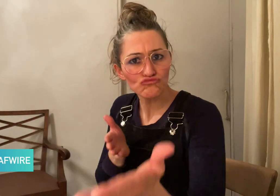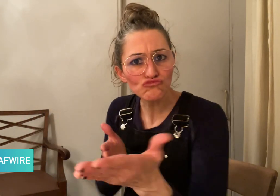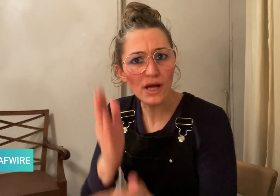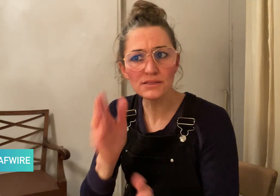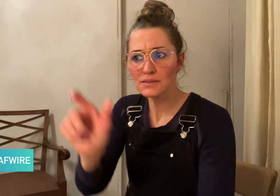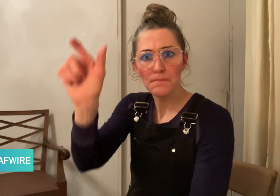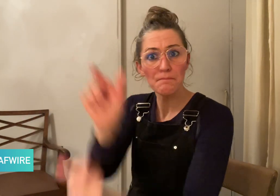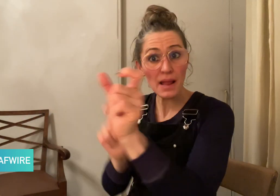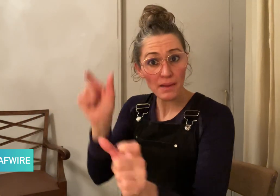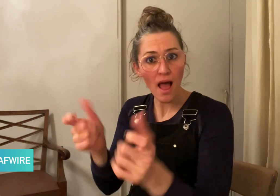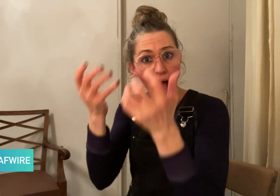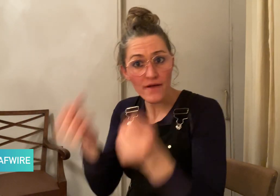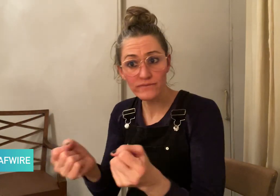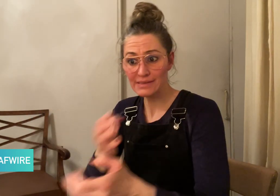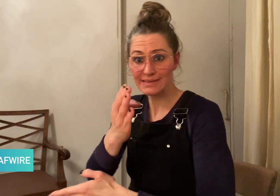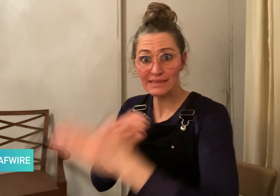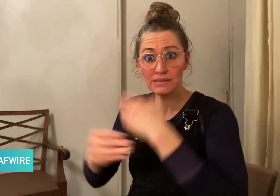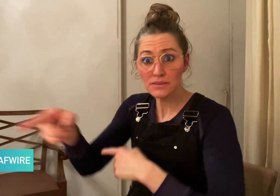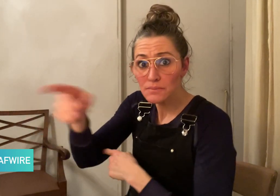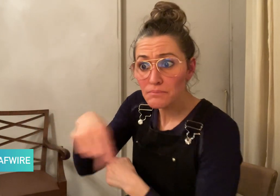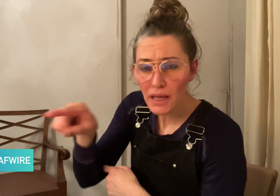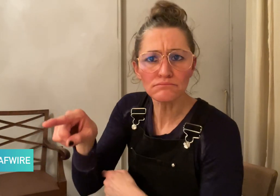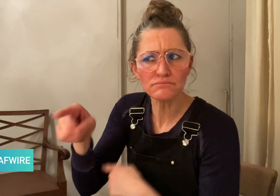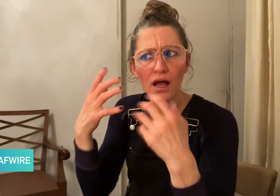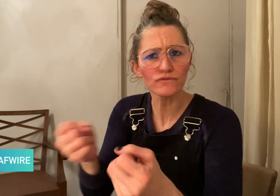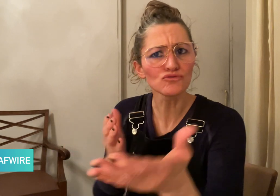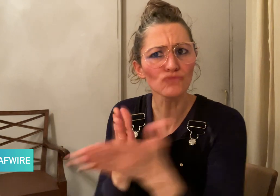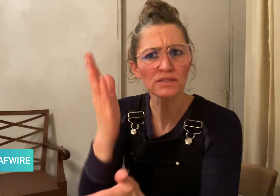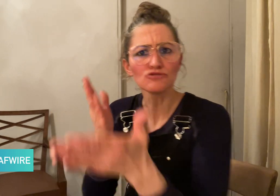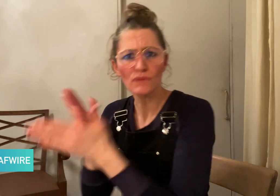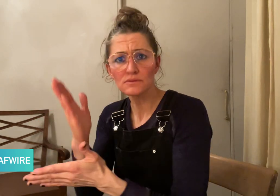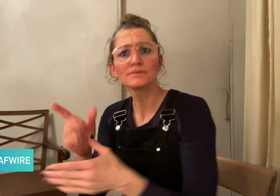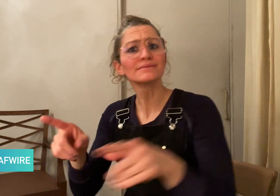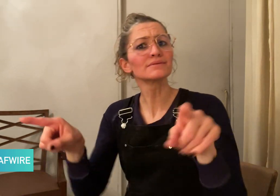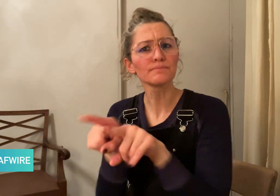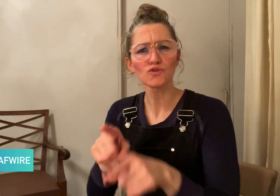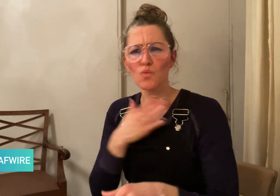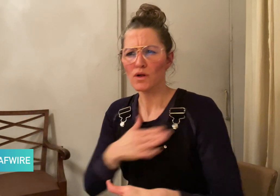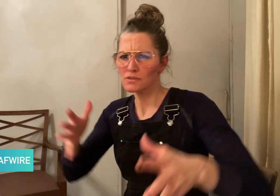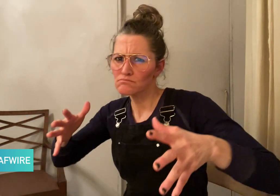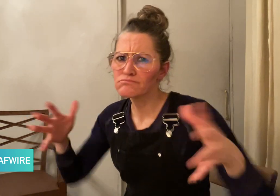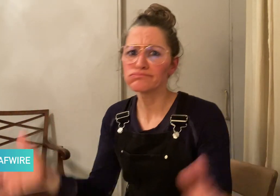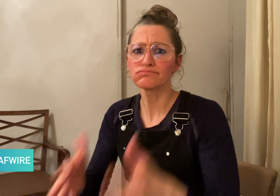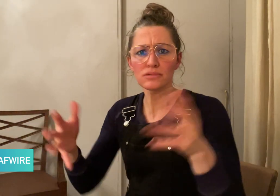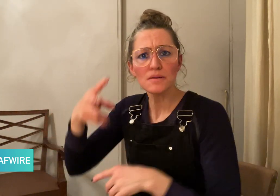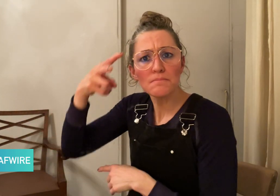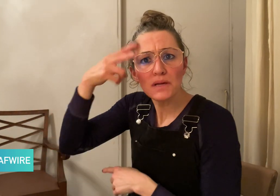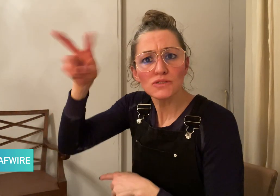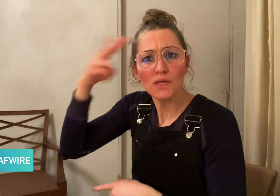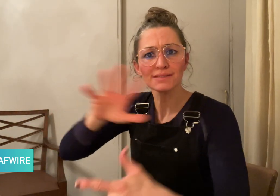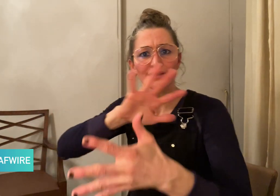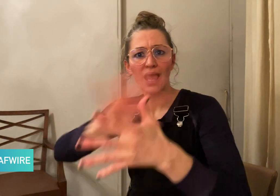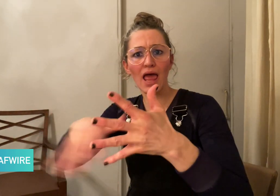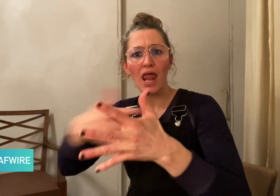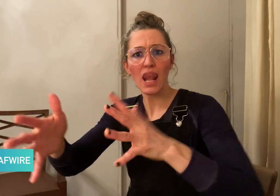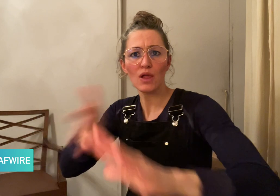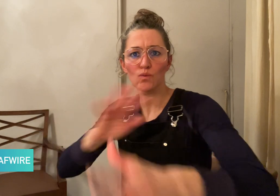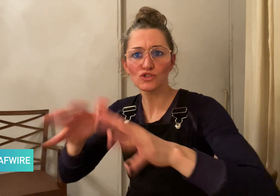with disabilities as well as promoting Mexican Sign Language (MSL).